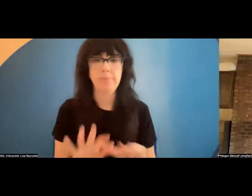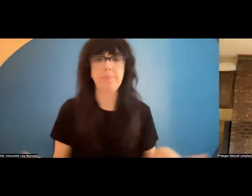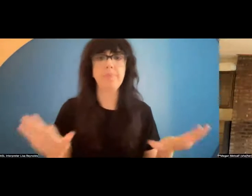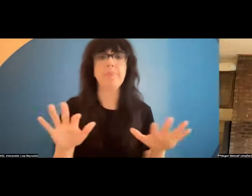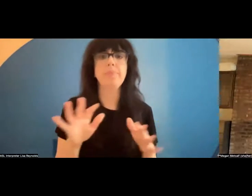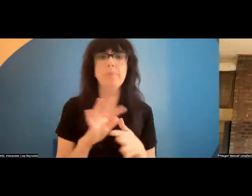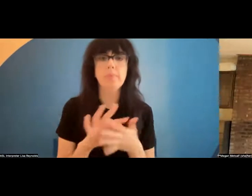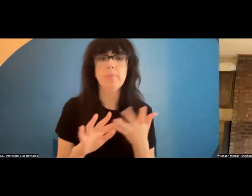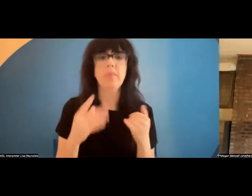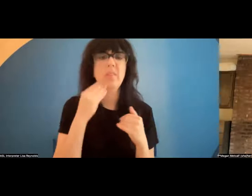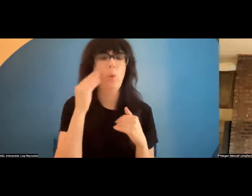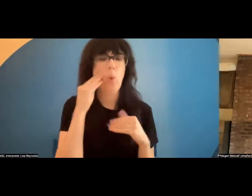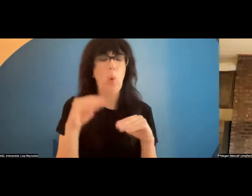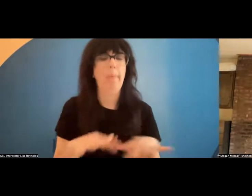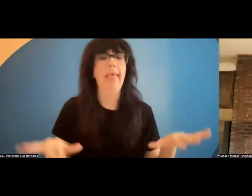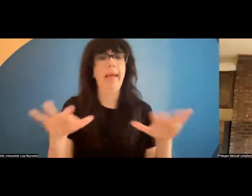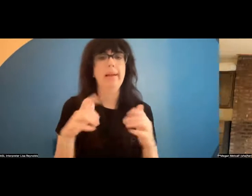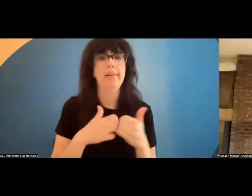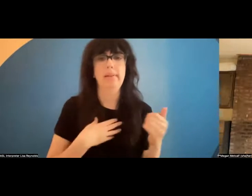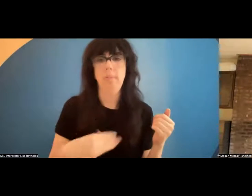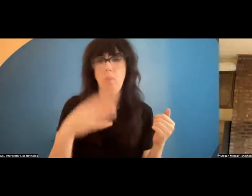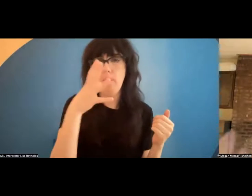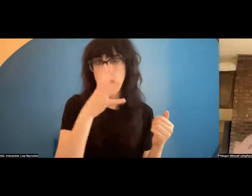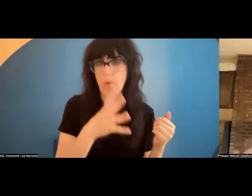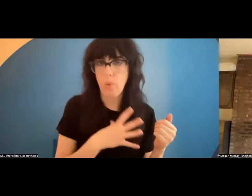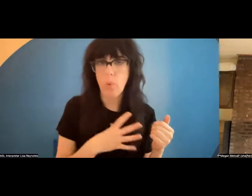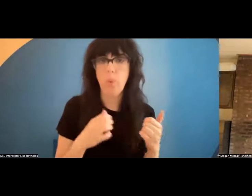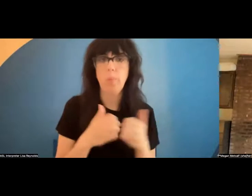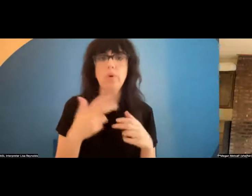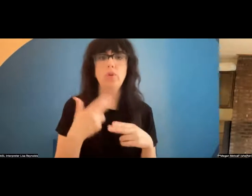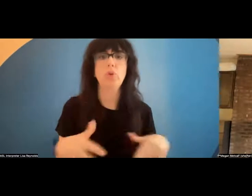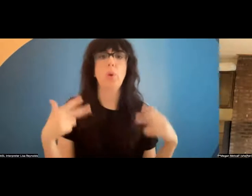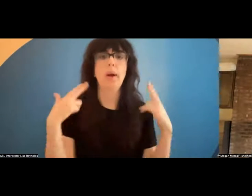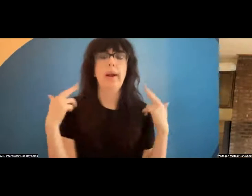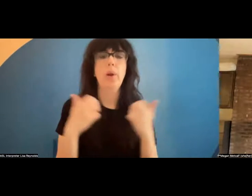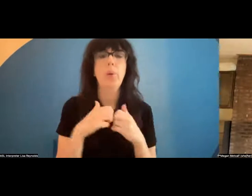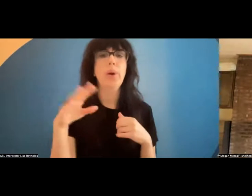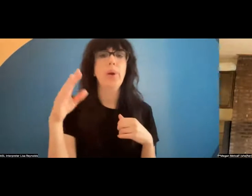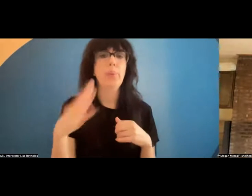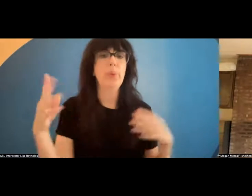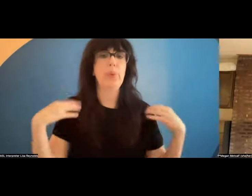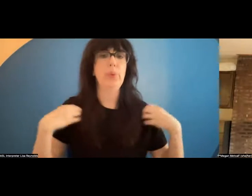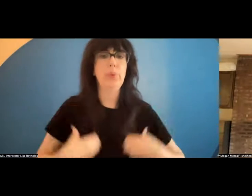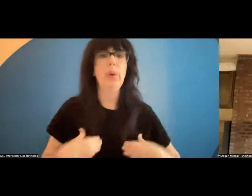Lenape home land. I'm a white woman with a short hair cut wearing a blue sweater